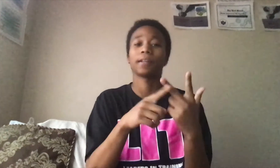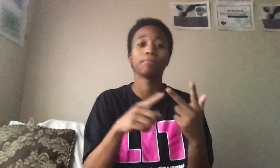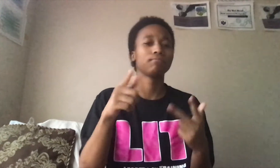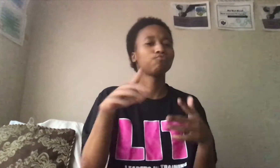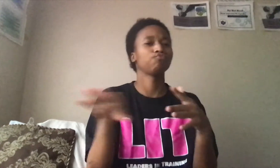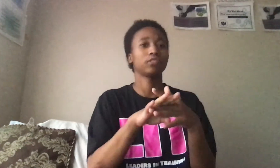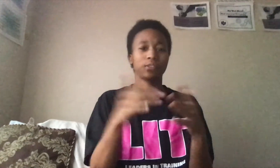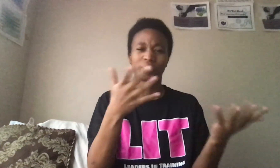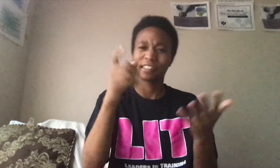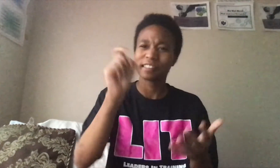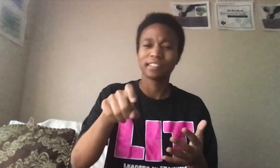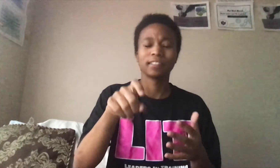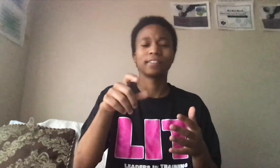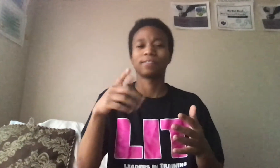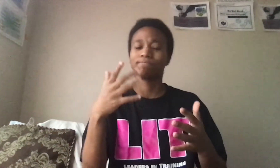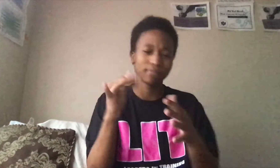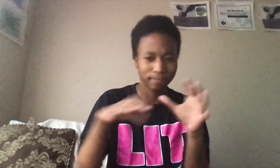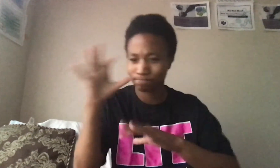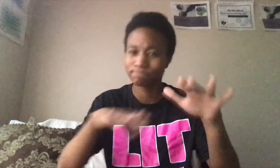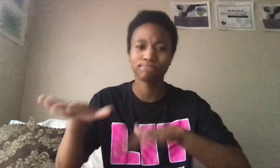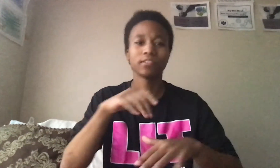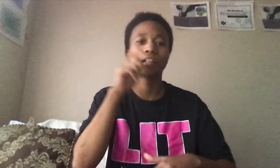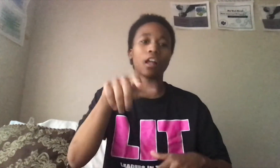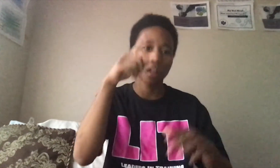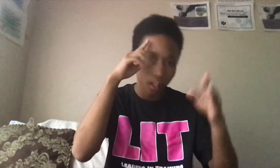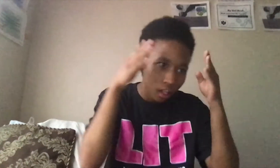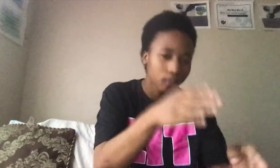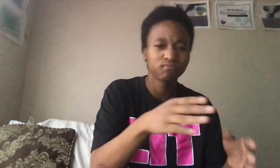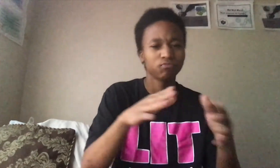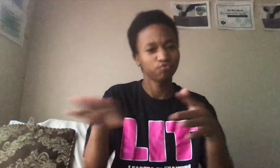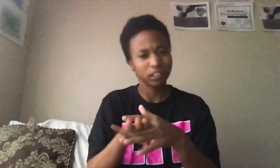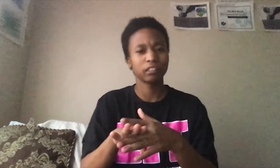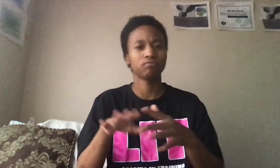3. Take a break when you need it. avoid focus tasks or homework without a break time.